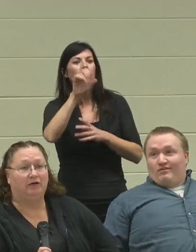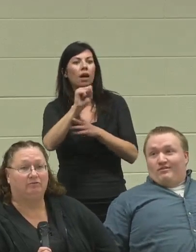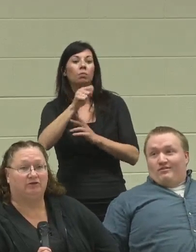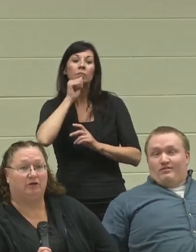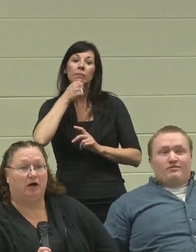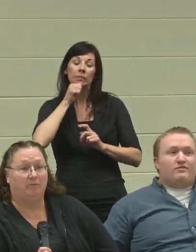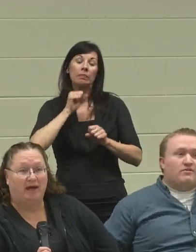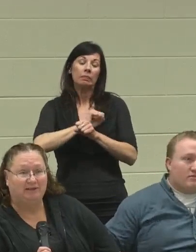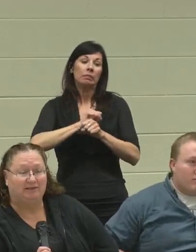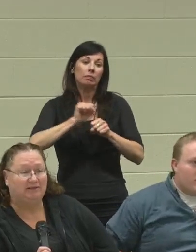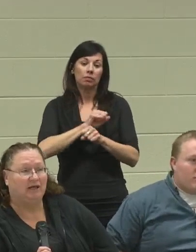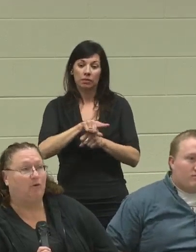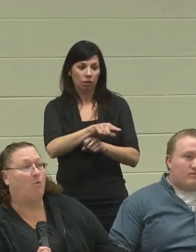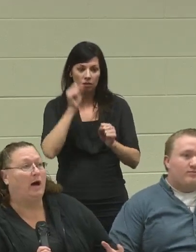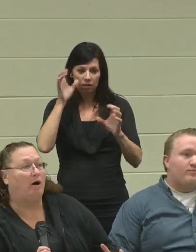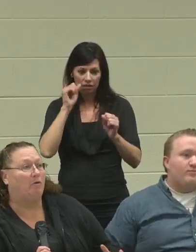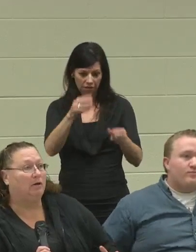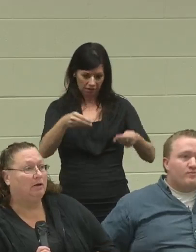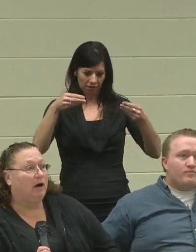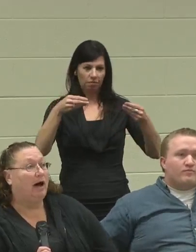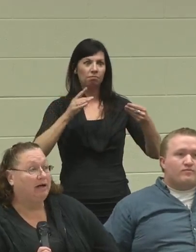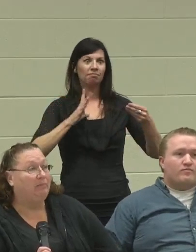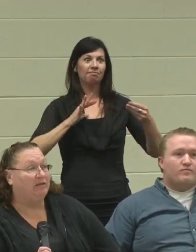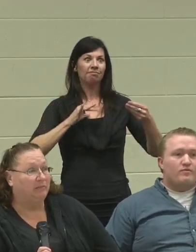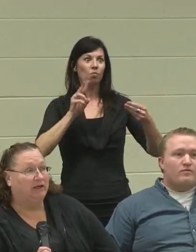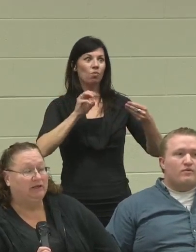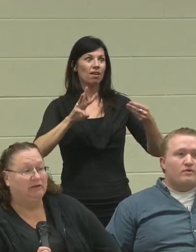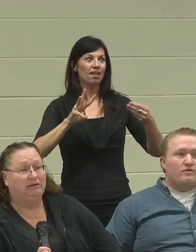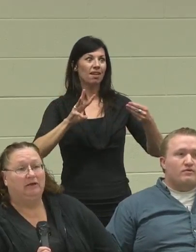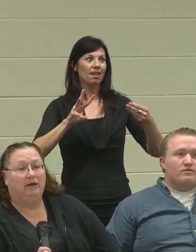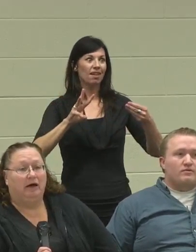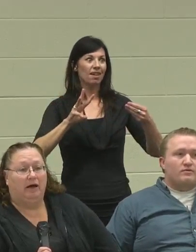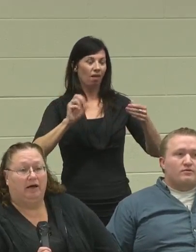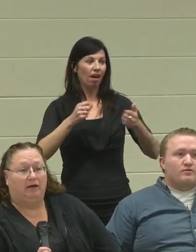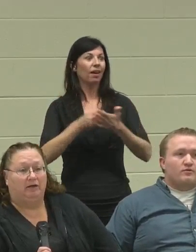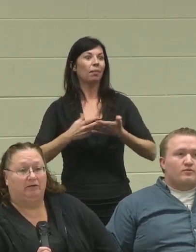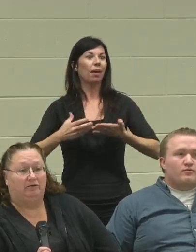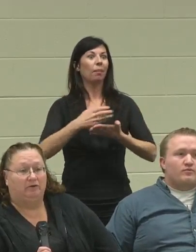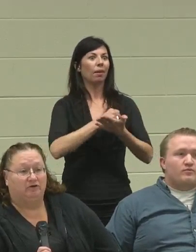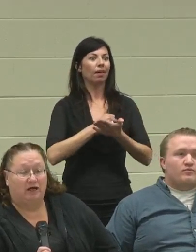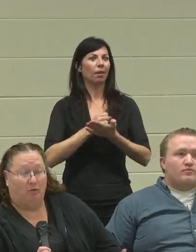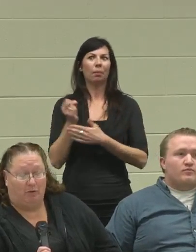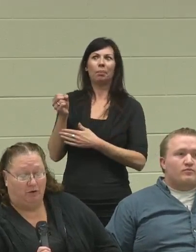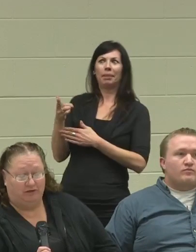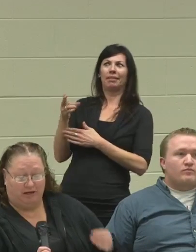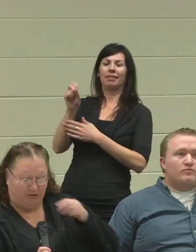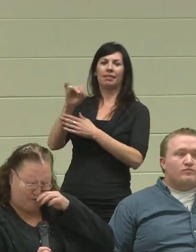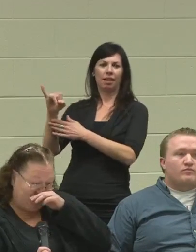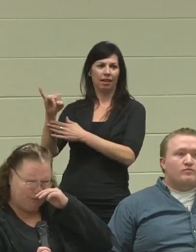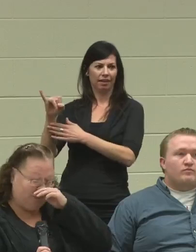He was amazed! He's like, "Wow! I can make money! And there's not one person out there